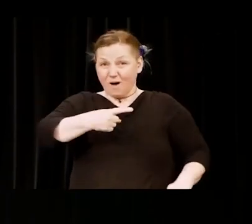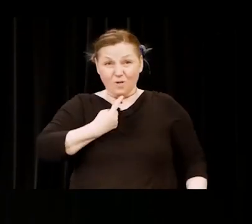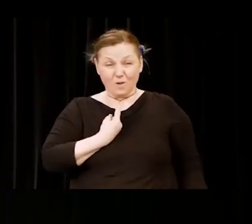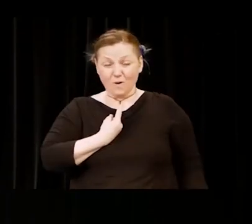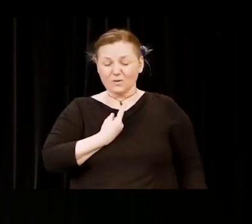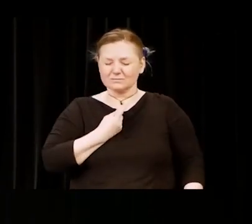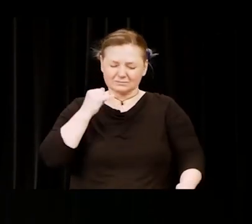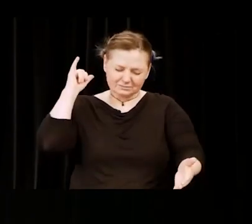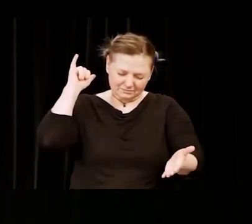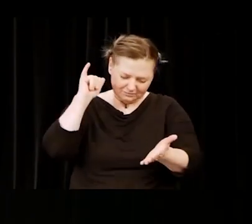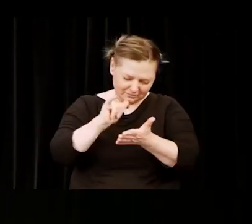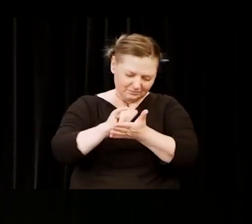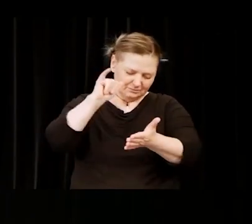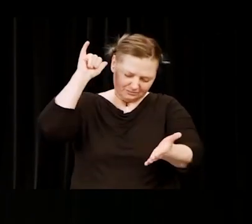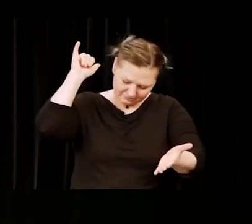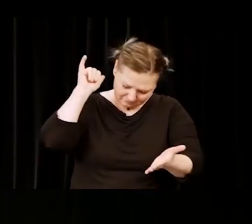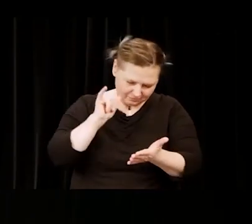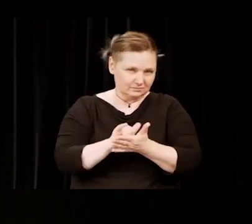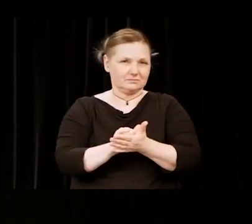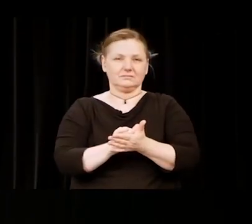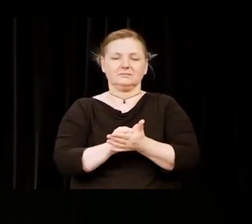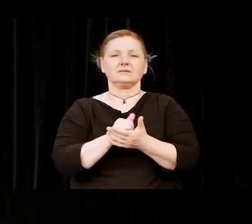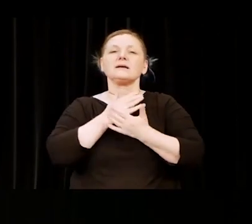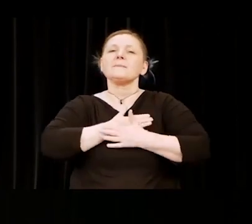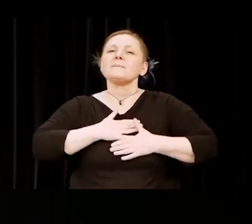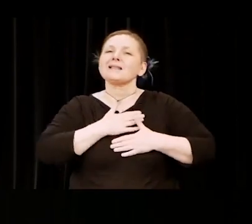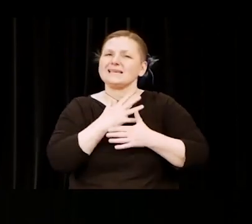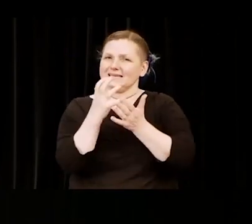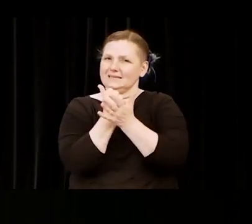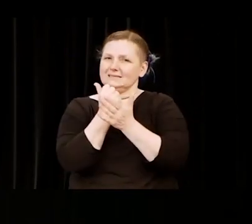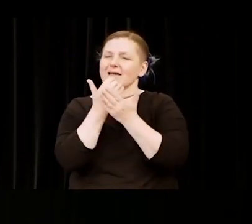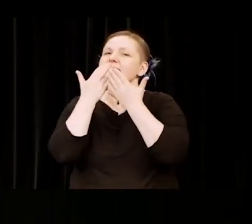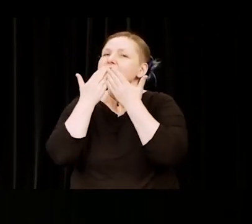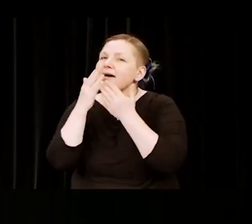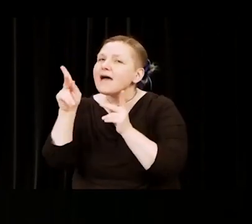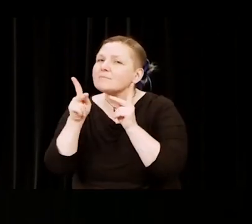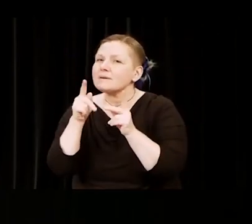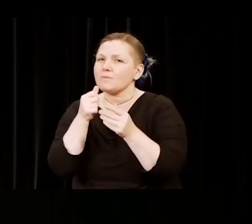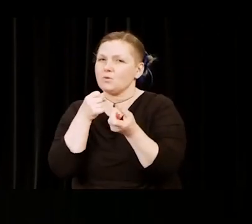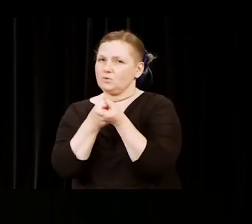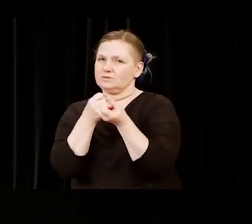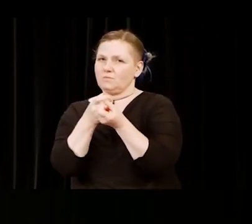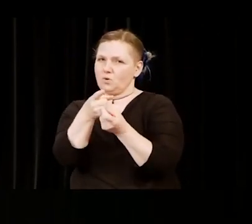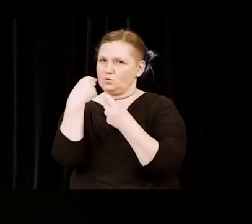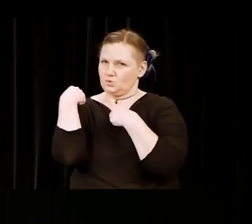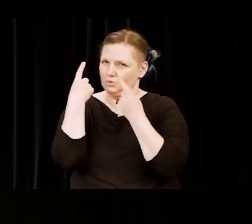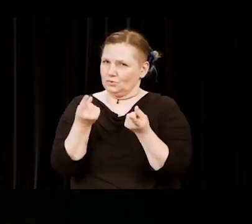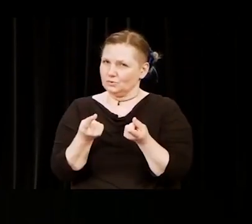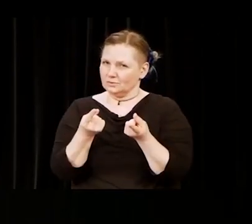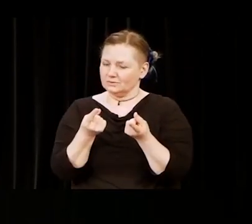to thank those who have helped you get where you are today and also remember the powerful example